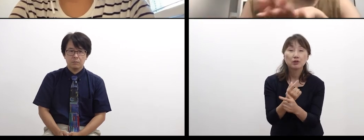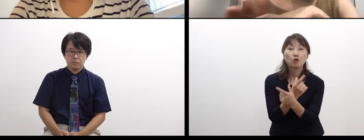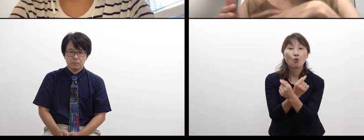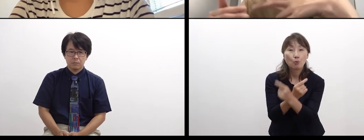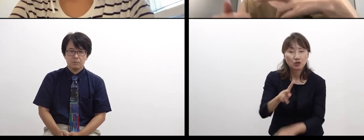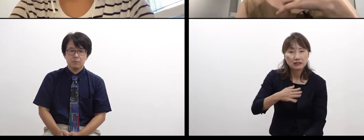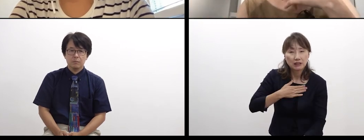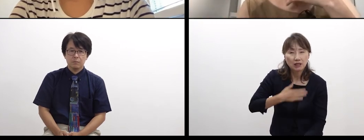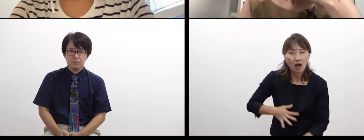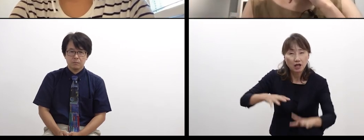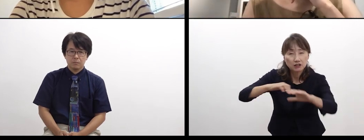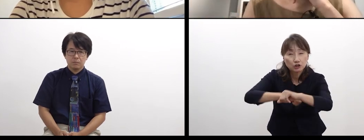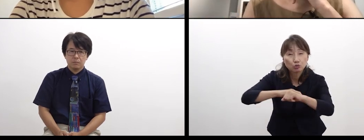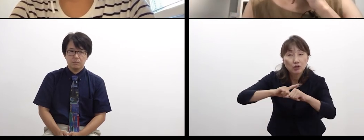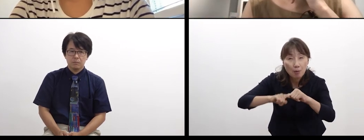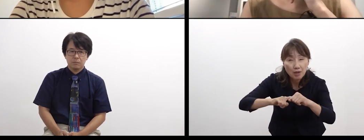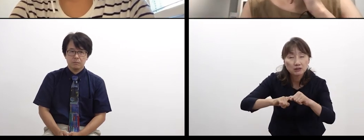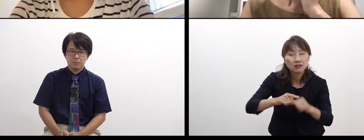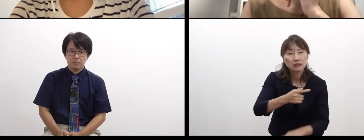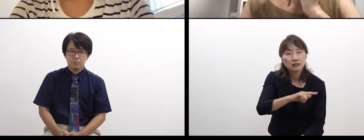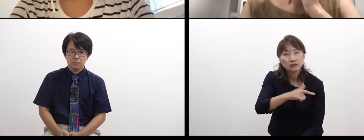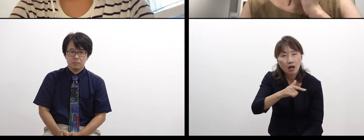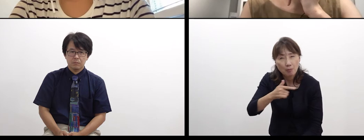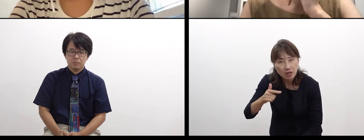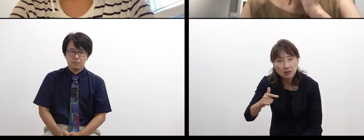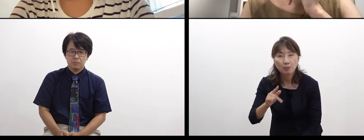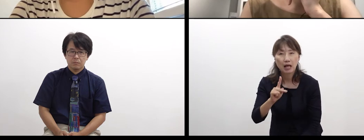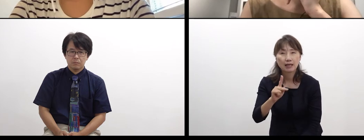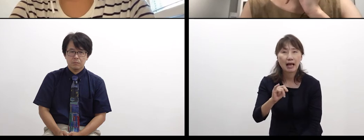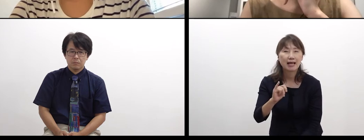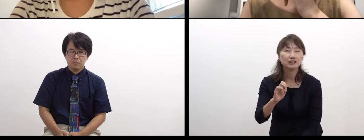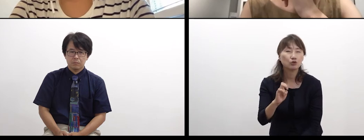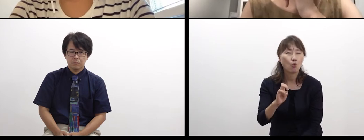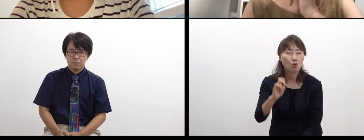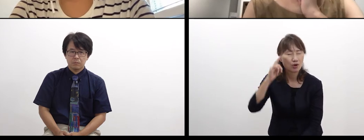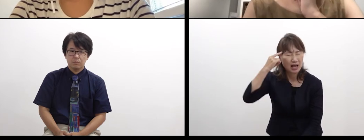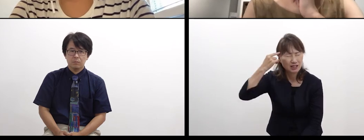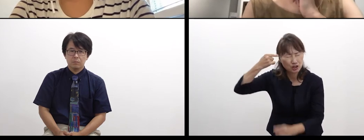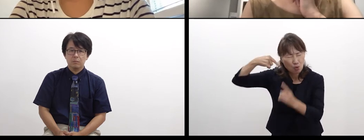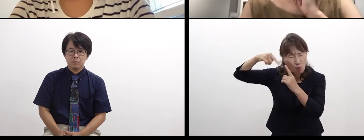together—though I think it’s not perfect at all and therefore